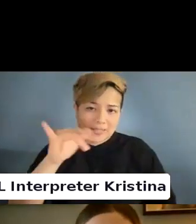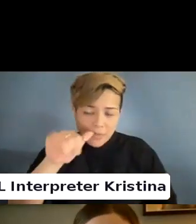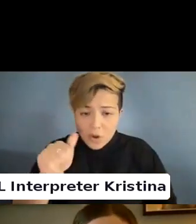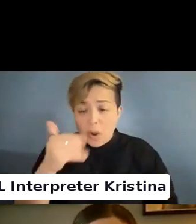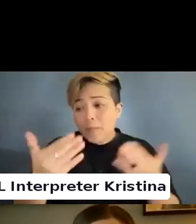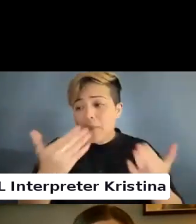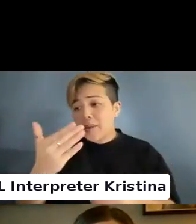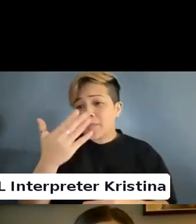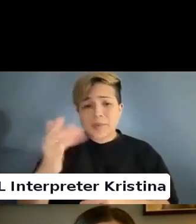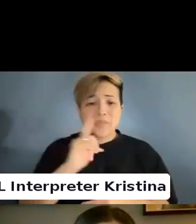disability in every sense of the word.